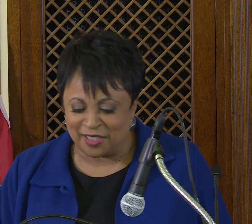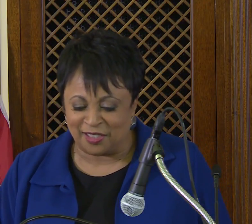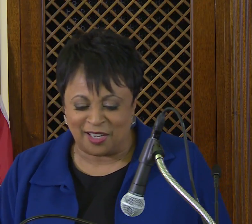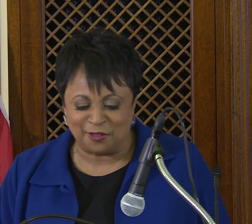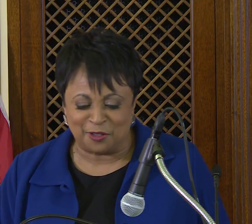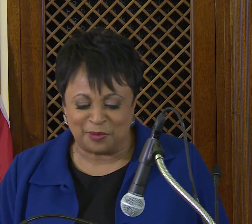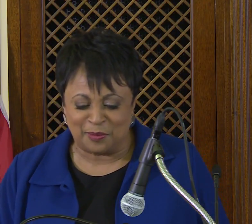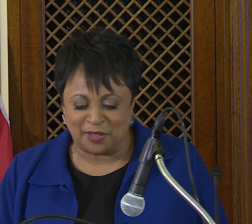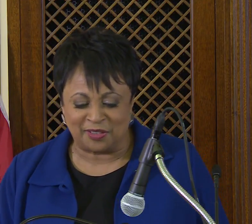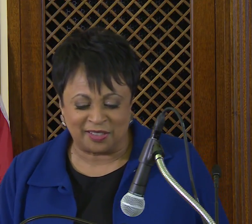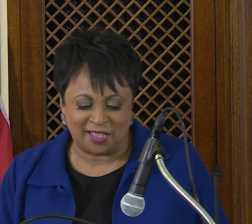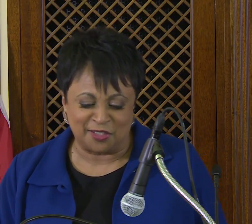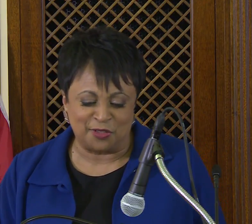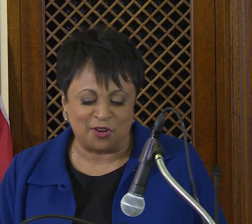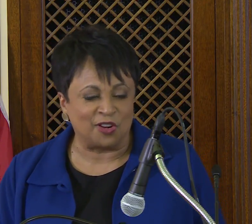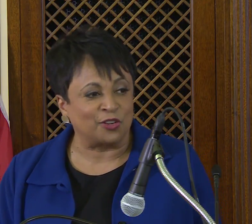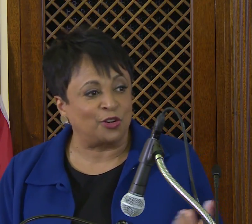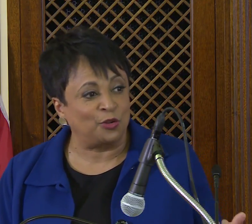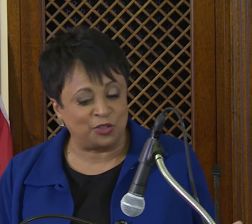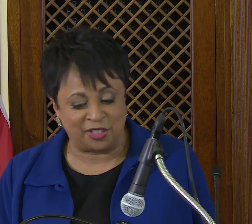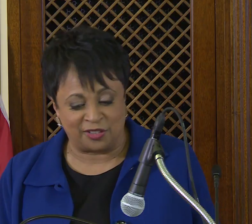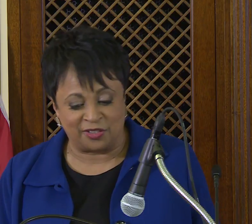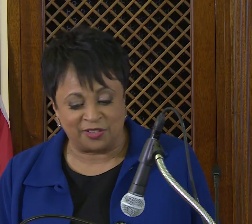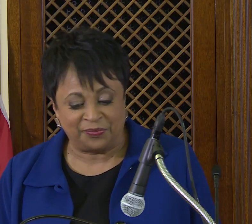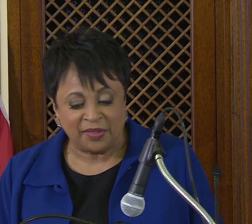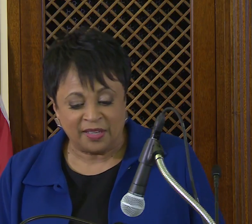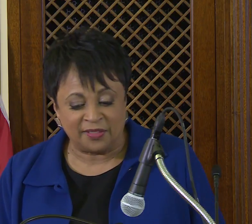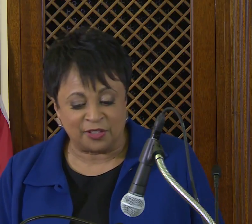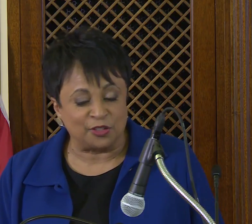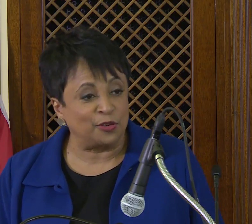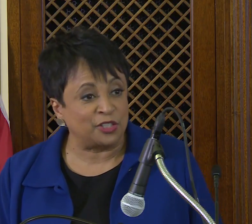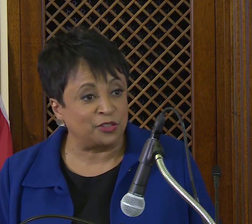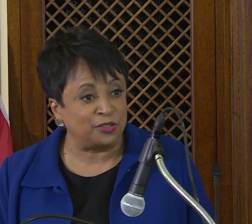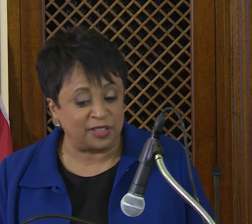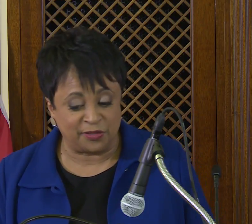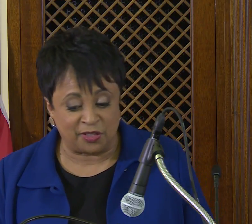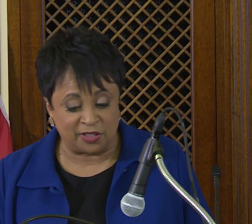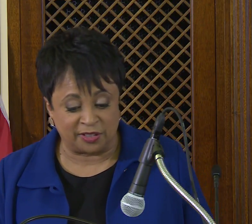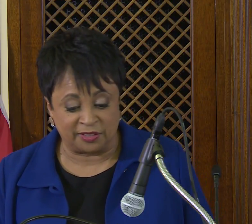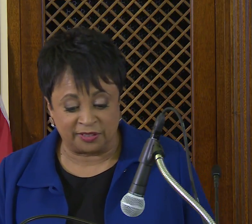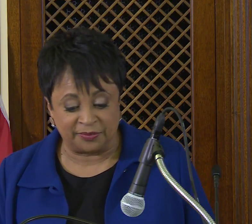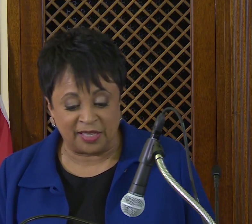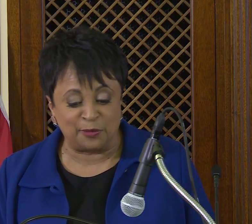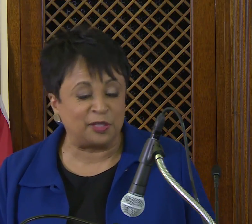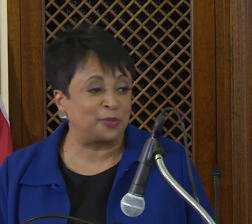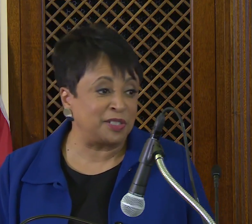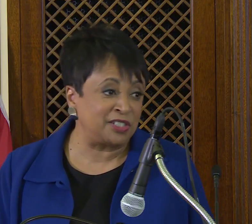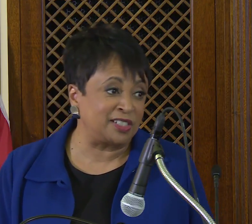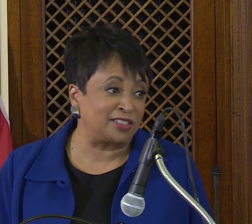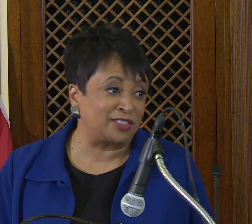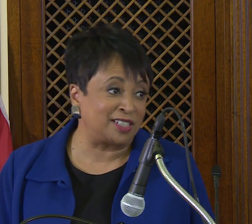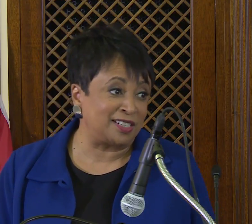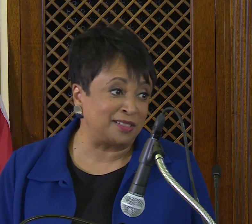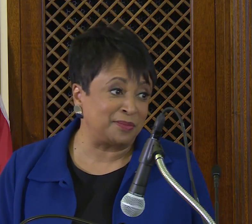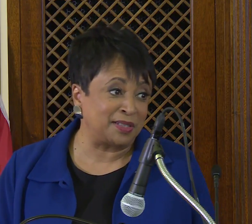and Congressman Mark Takano are the co-chairs of the Congressional Deaf Caucus, and we appreciate their time